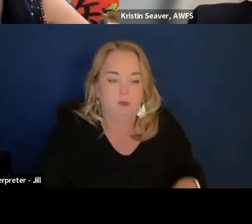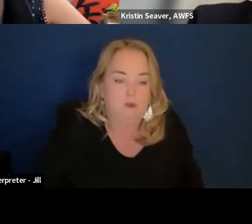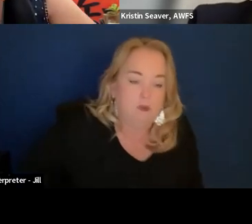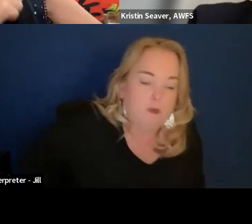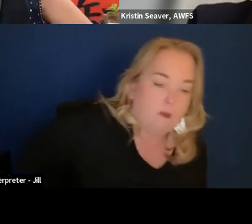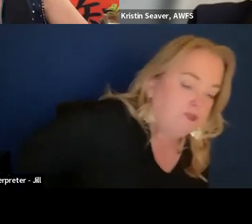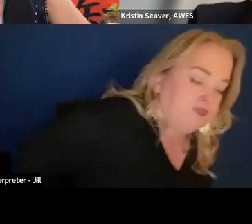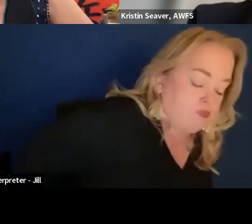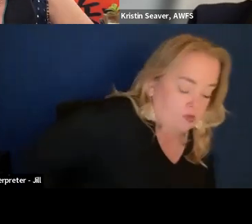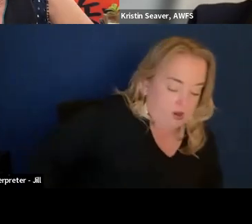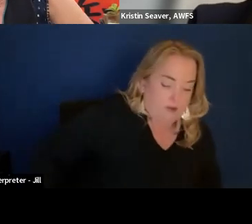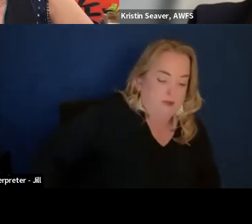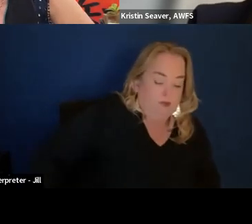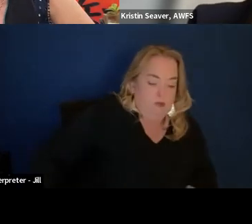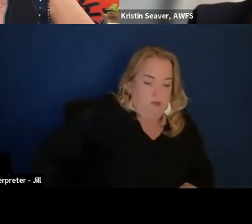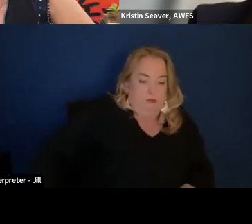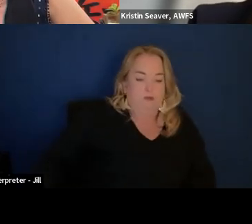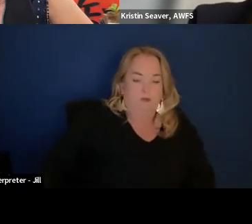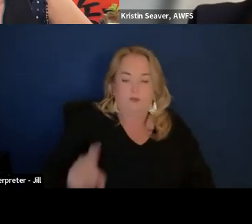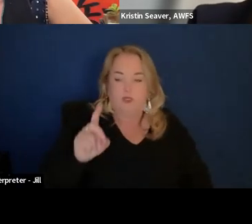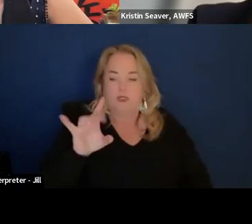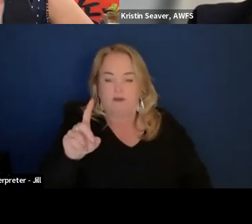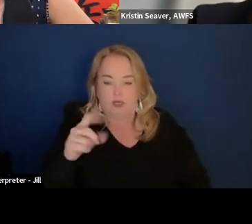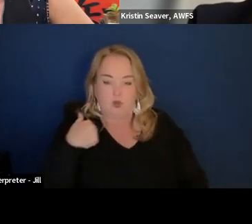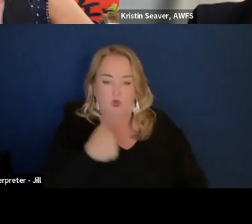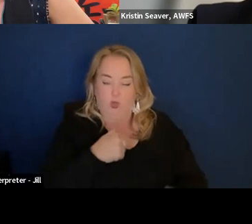David, if we were to think about this strategically within GSA,